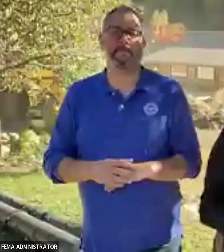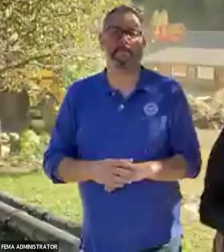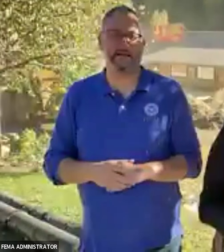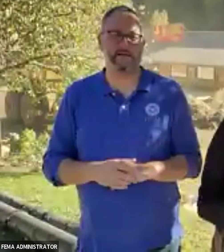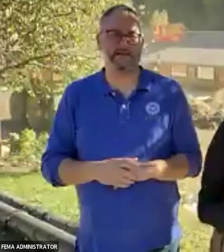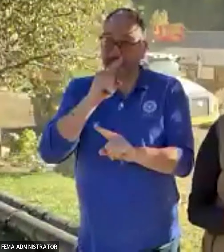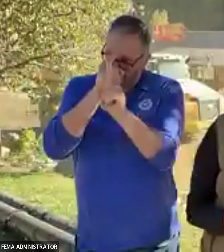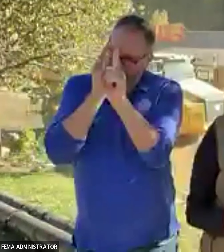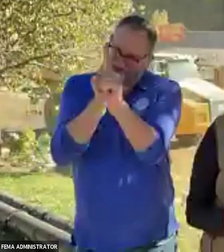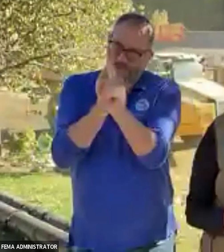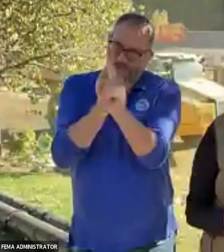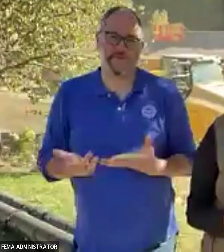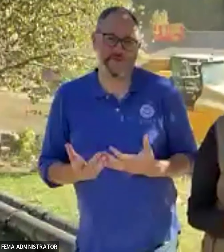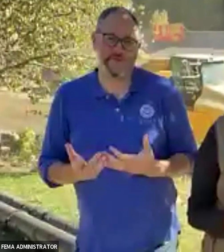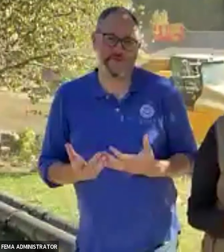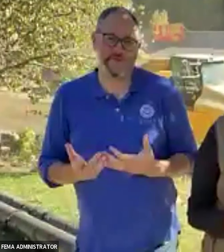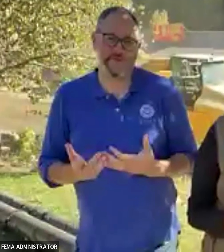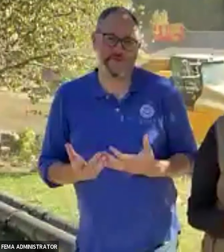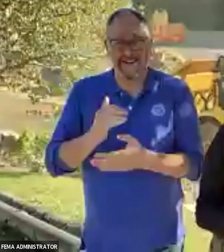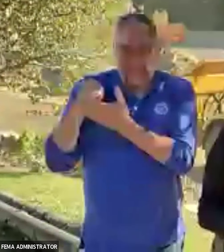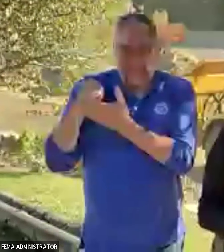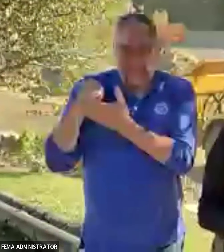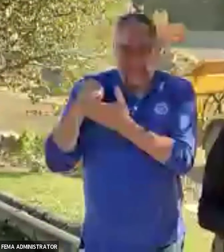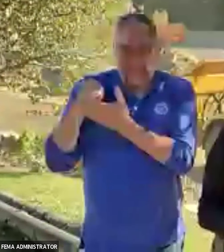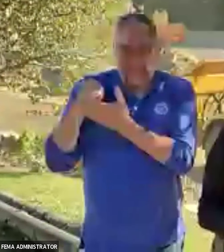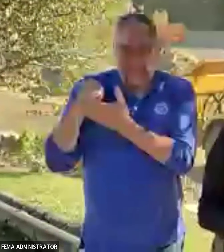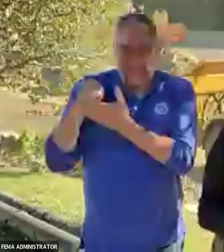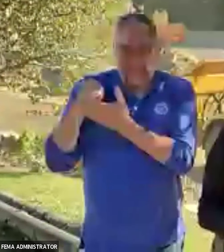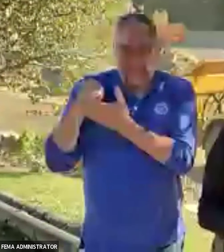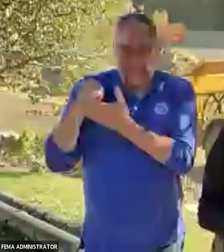This is what helping people before, during and after disasters is all about.